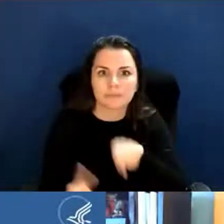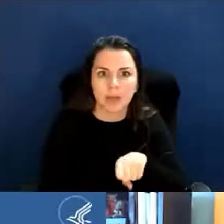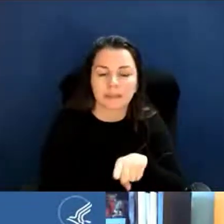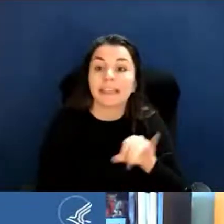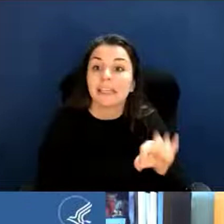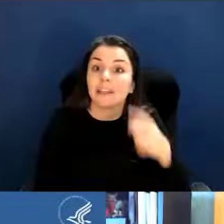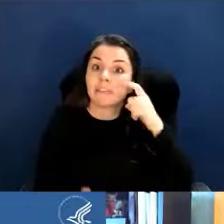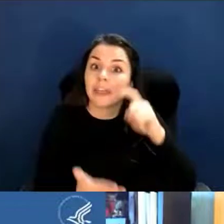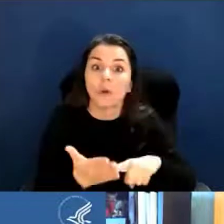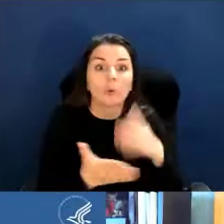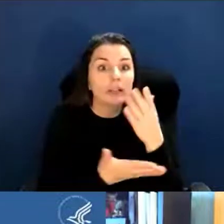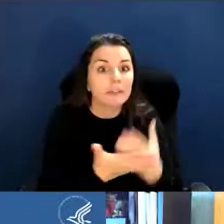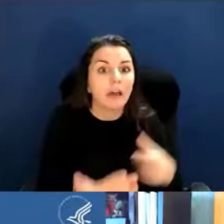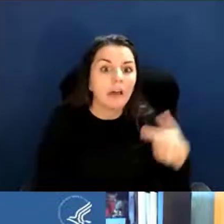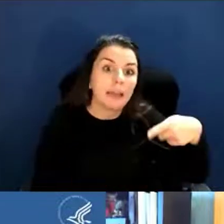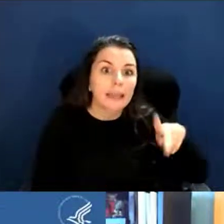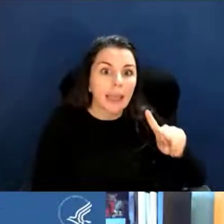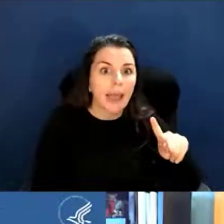an institute may put out an RFA